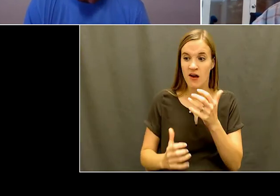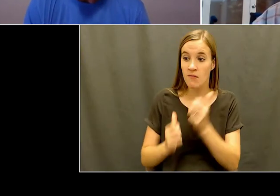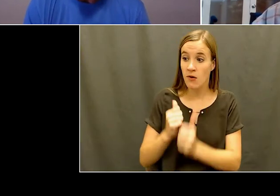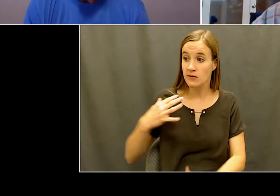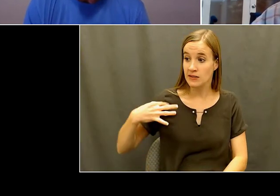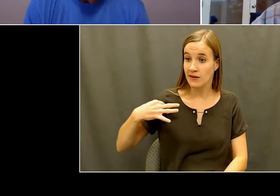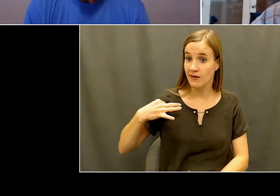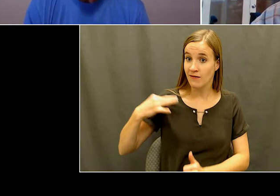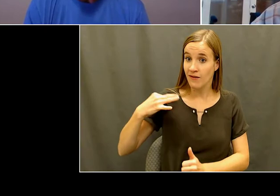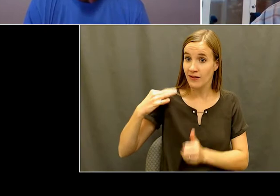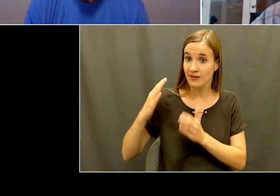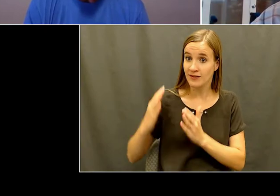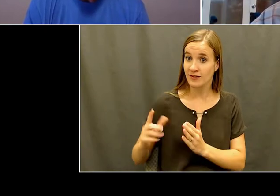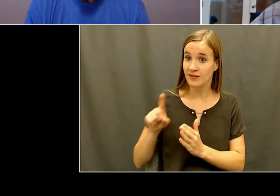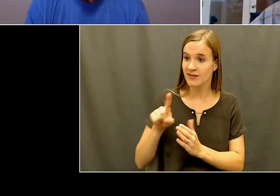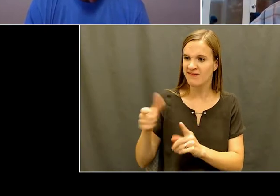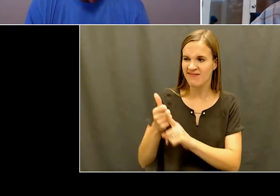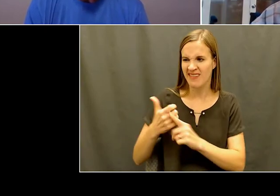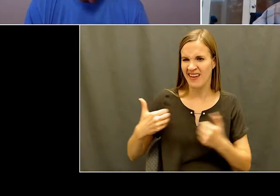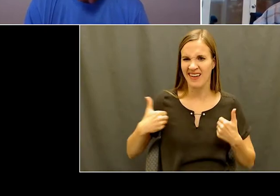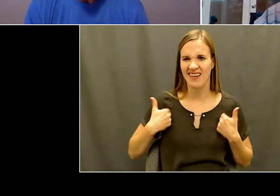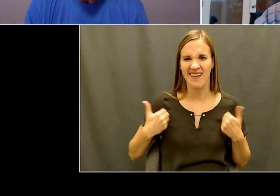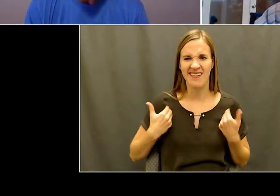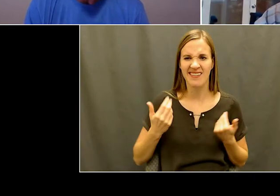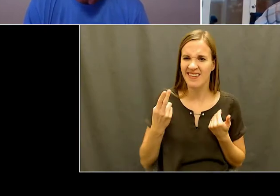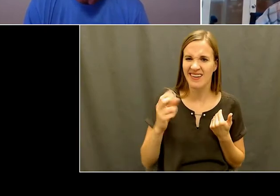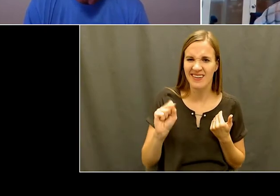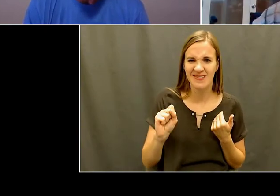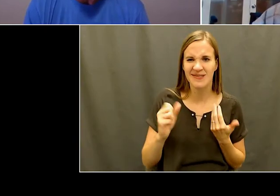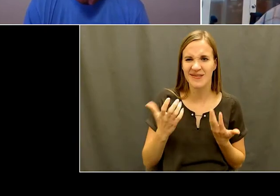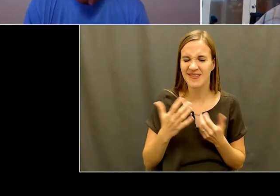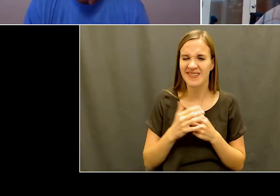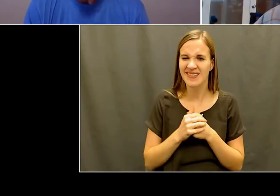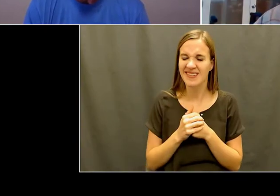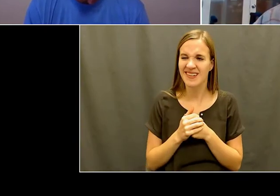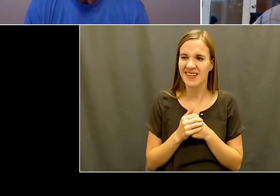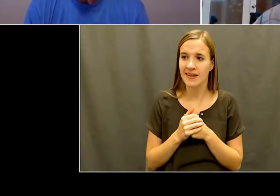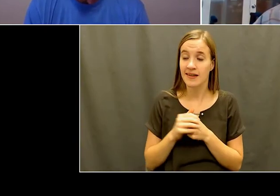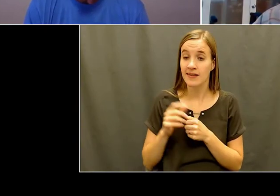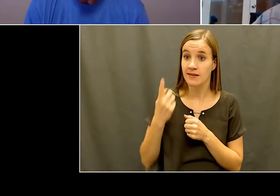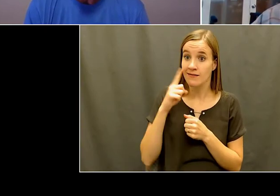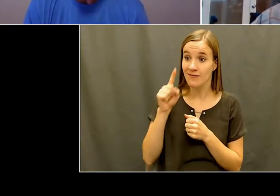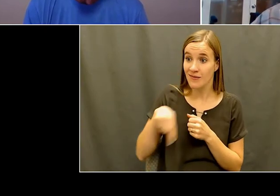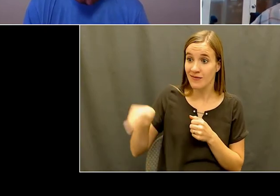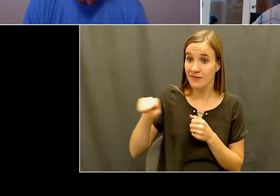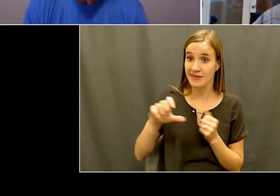And, but as, as the kids were, you know, there's there's no